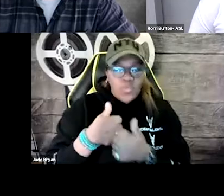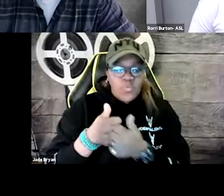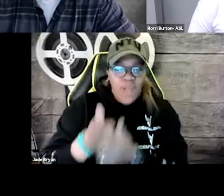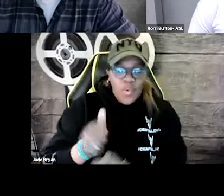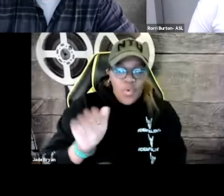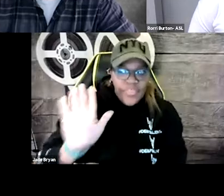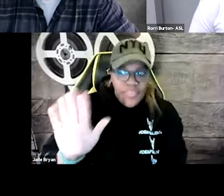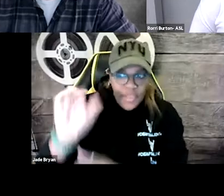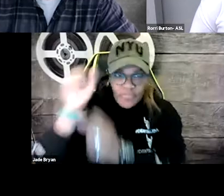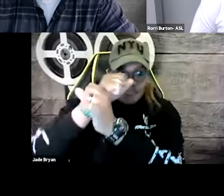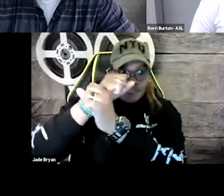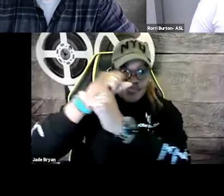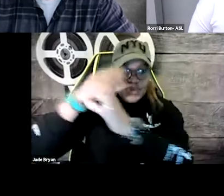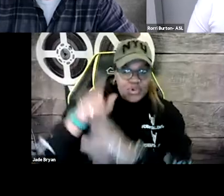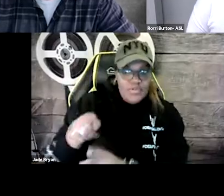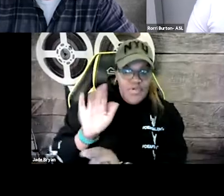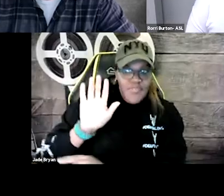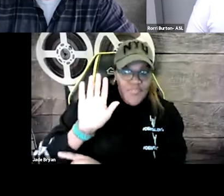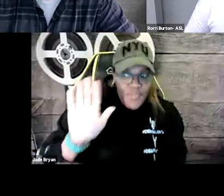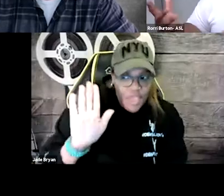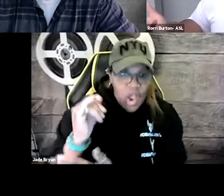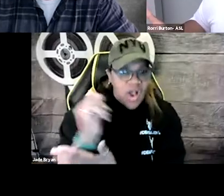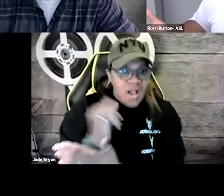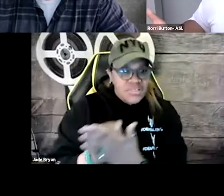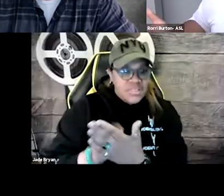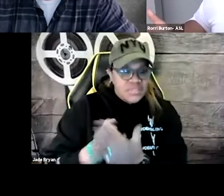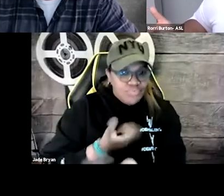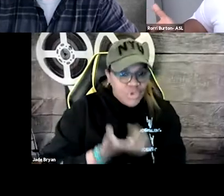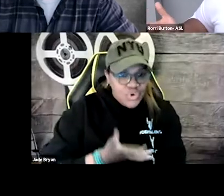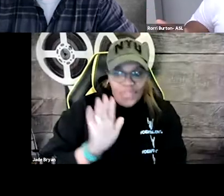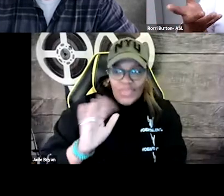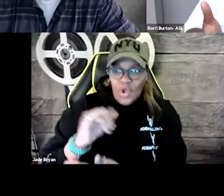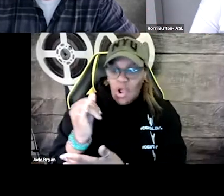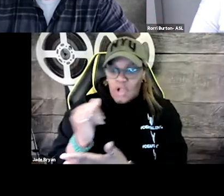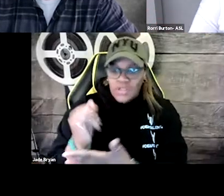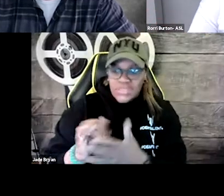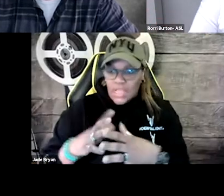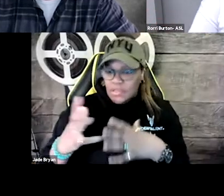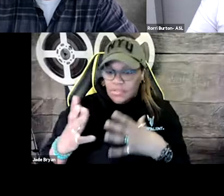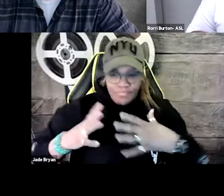what they're doing, but I'm not able to follow what the vision of- What was the purpose of including this?